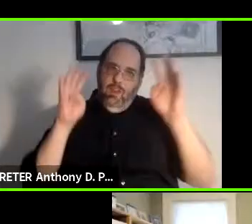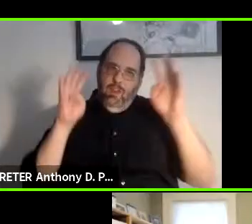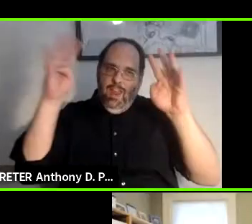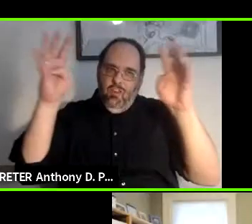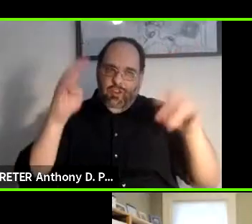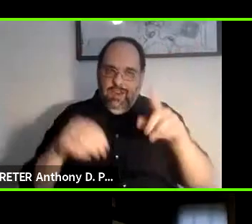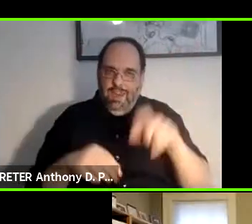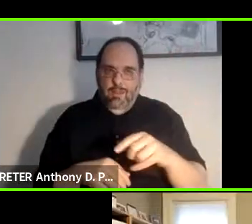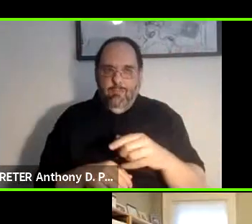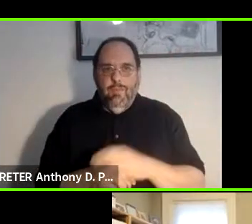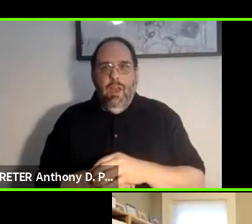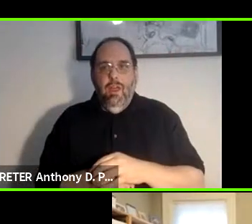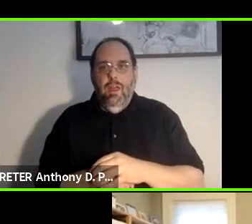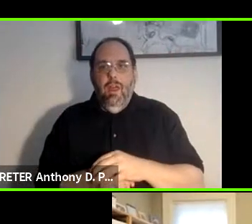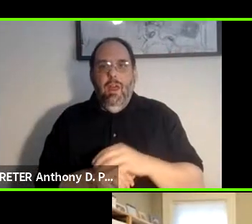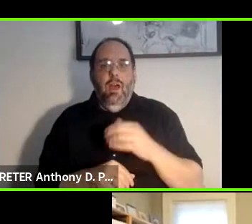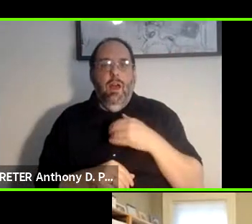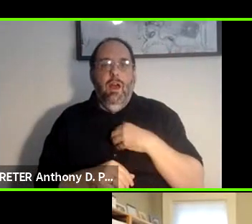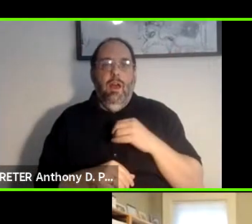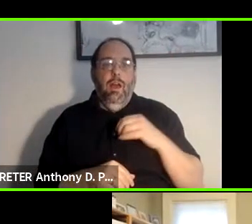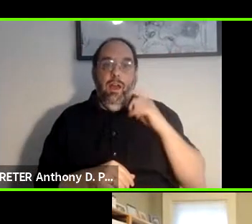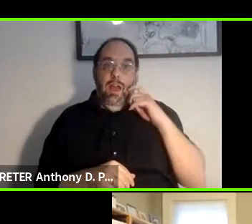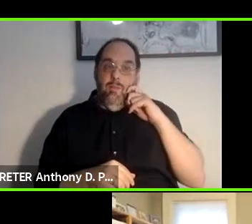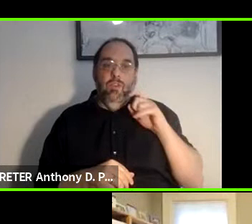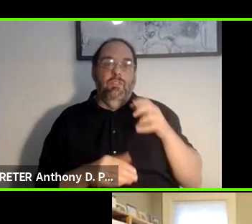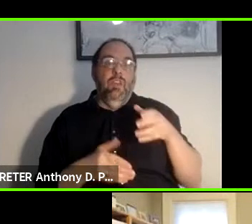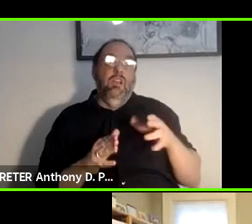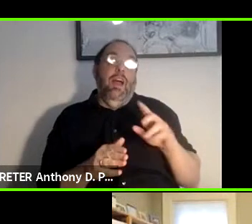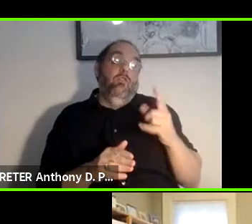Apple, maybe for Apple Pay maybe a couple various use cases.